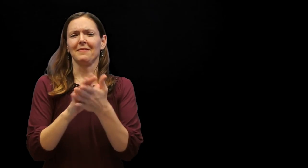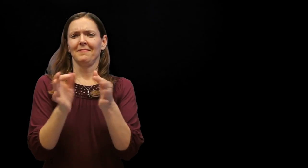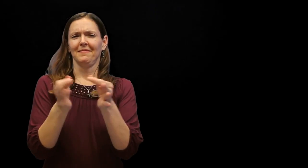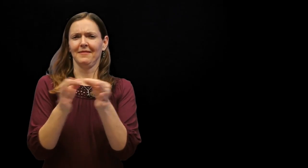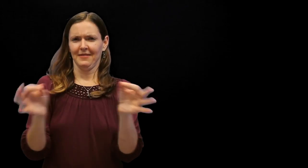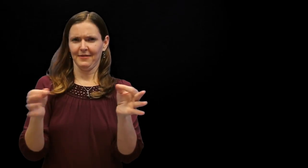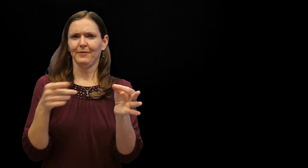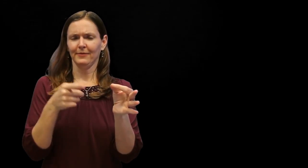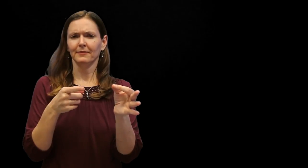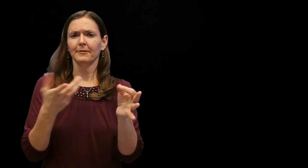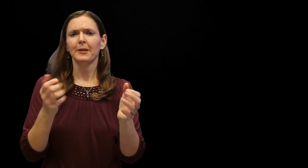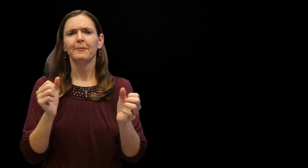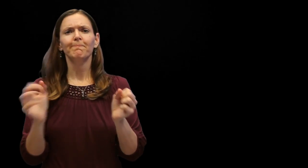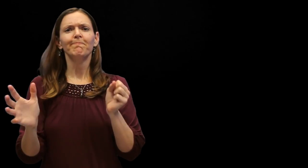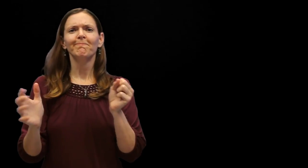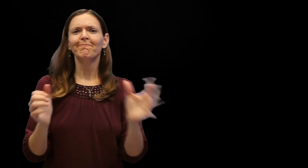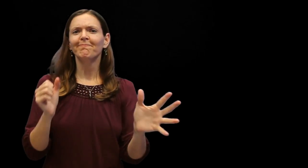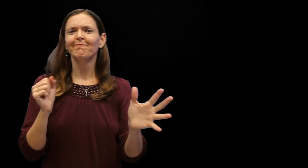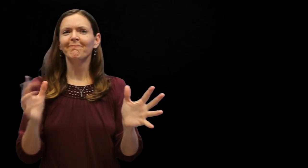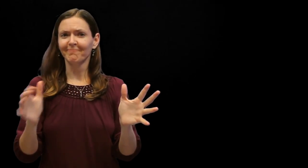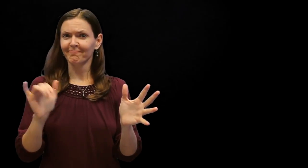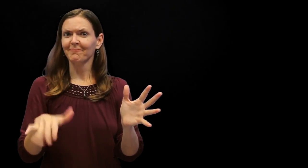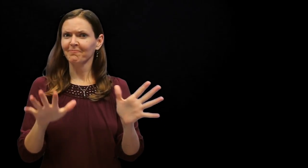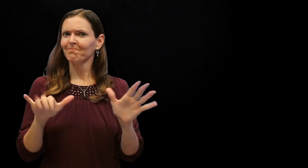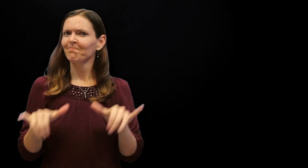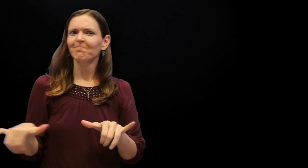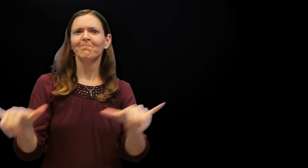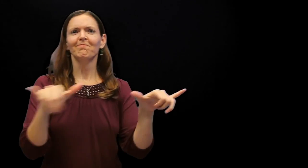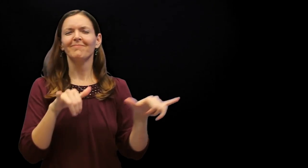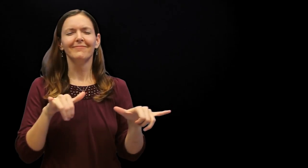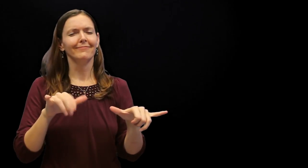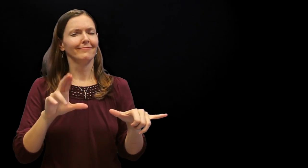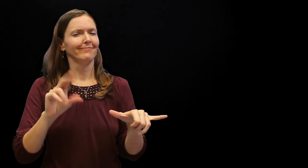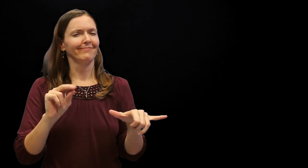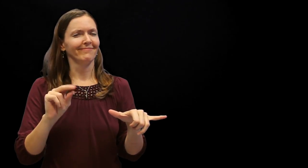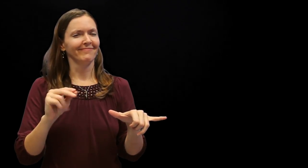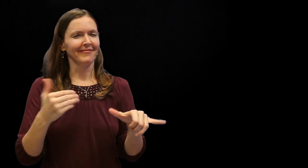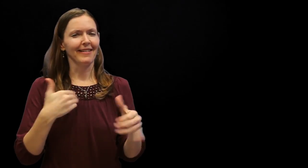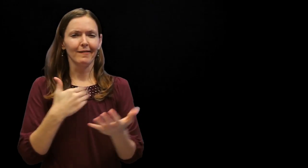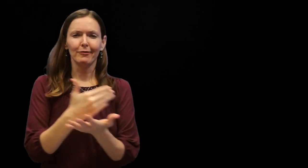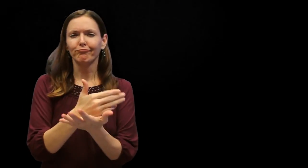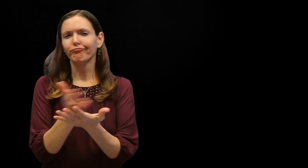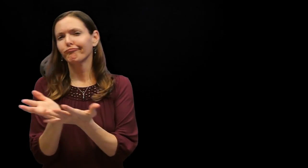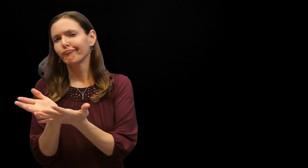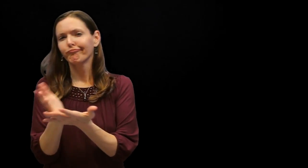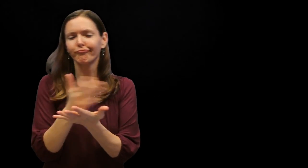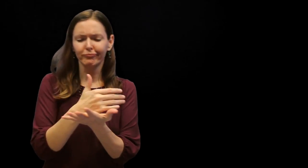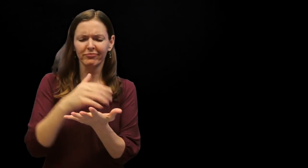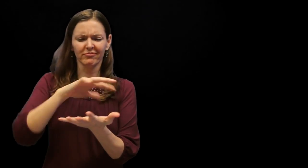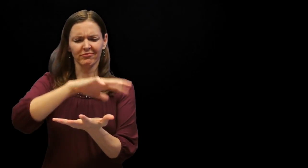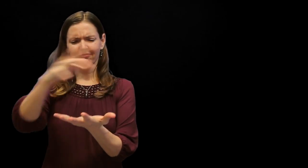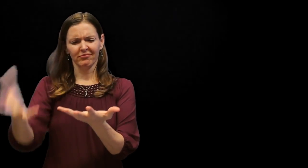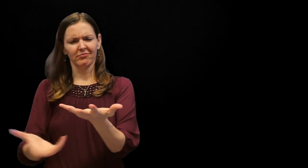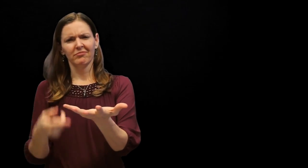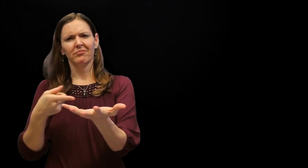Signed academic language all look the same. Not really. There is a spectrum of language use.